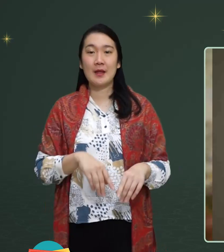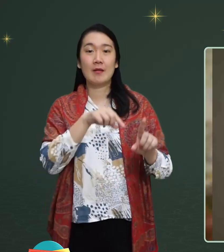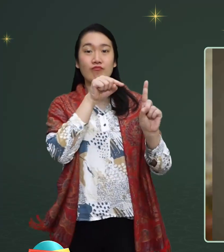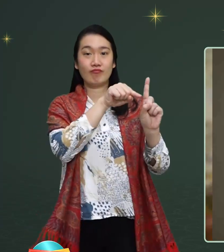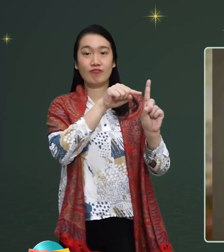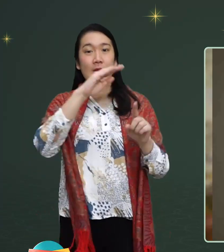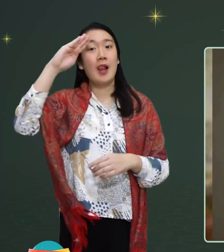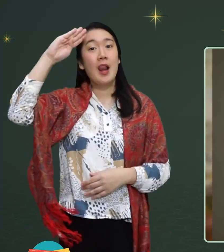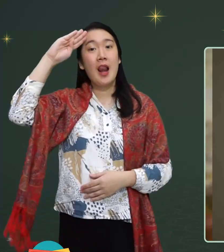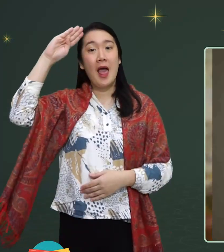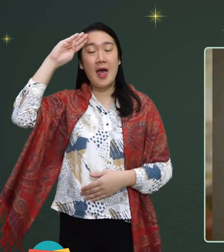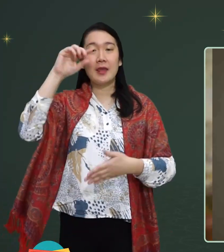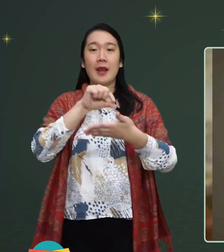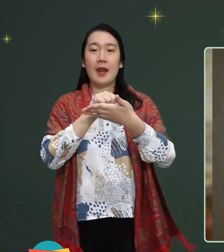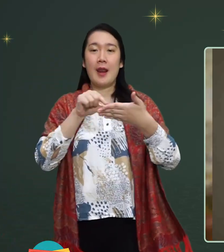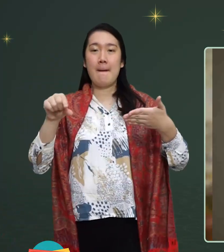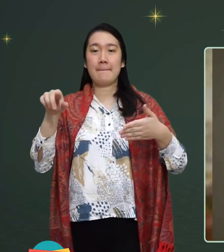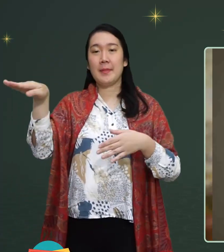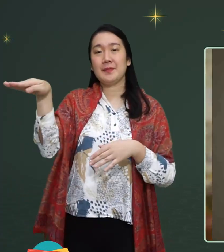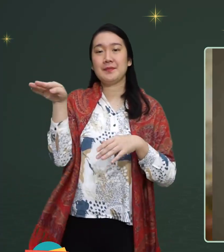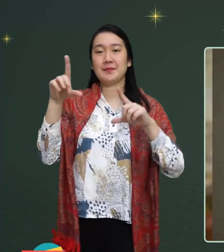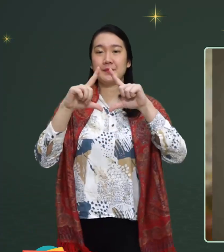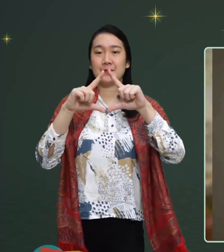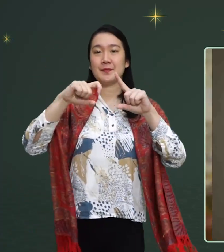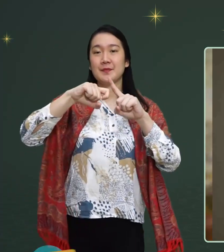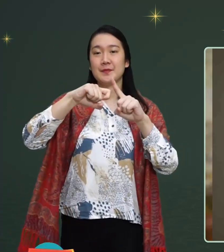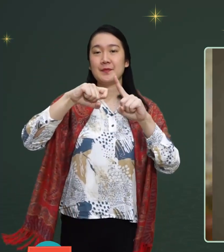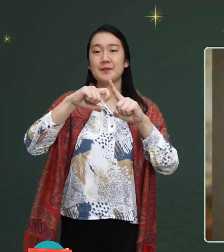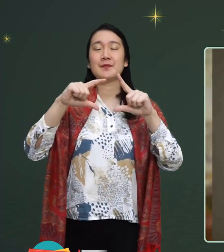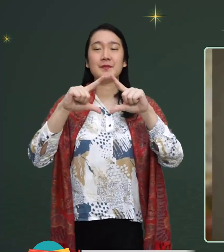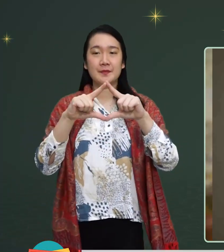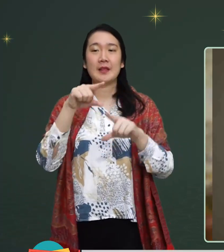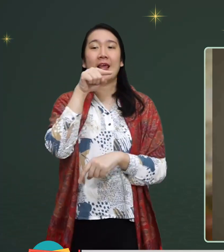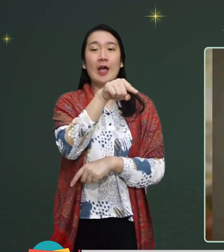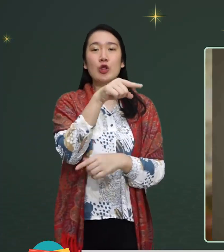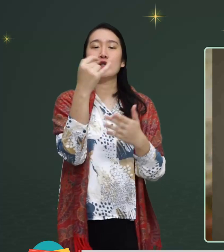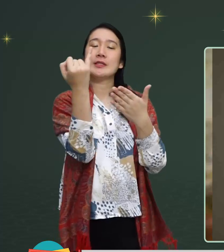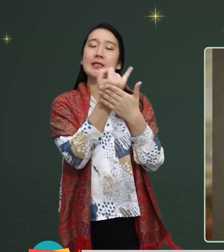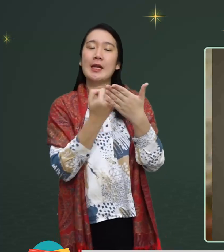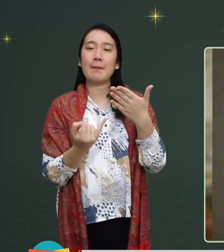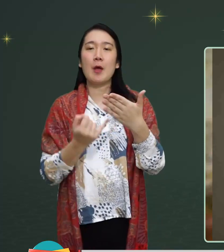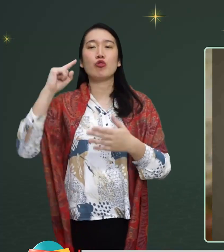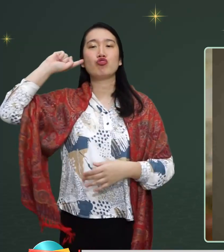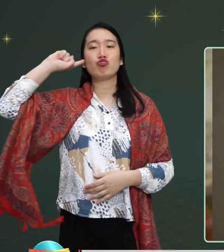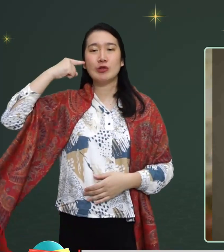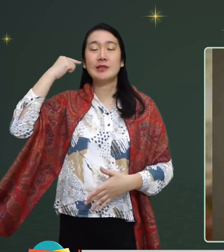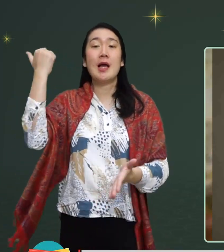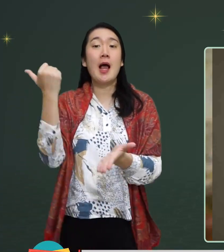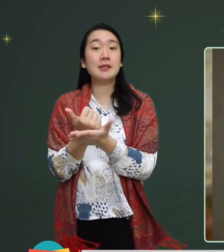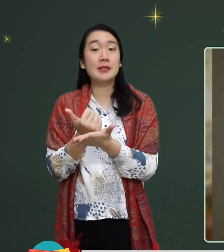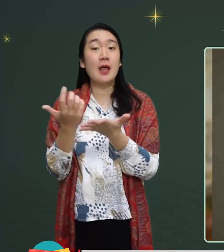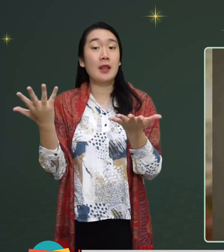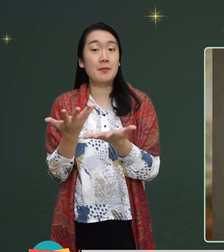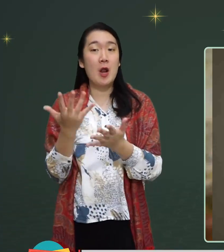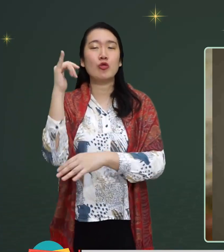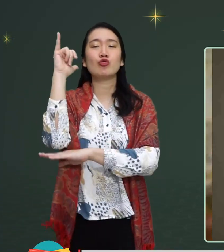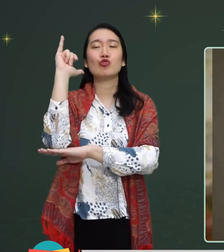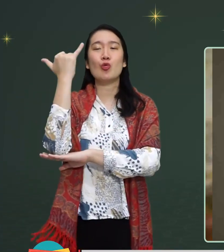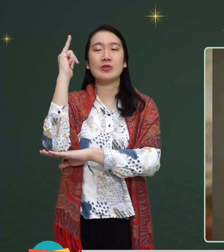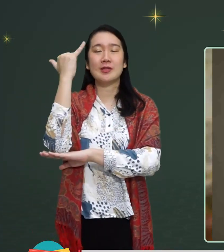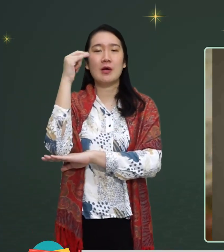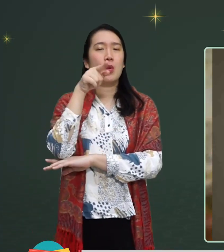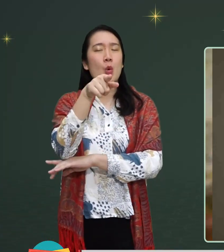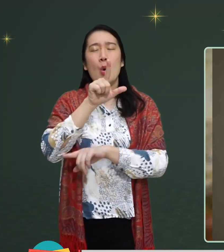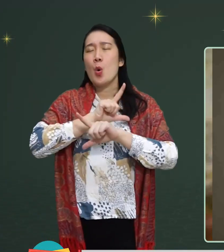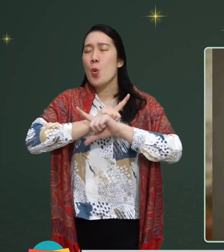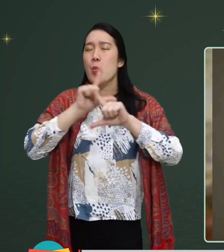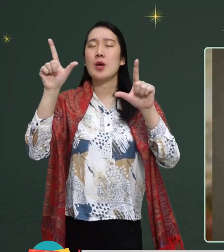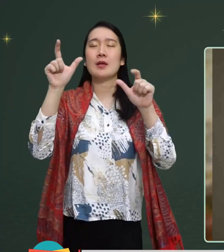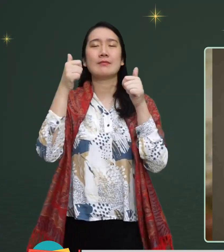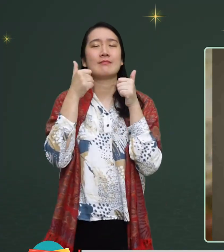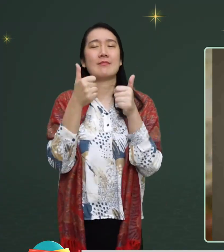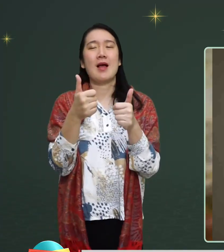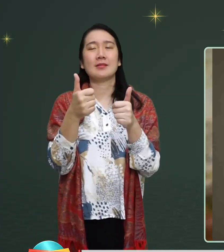This man named Zakka is an artist Deaf from Yogyakarta, Amazing!